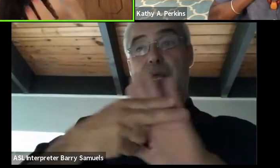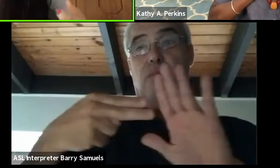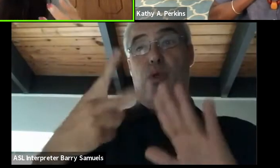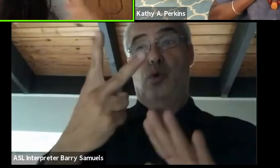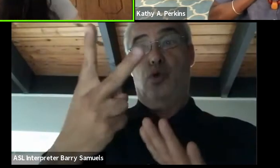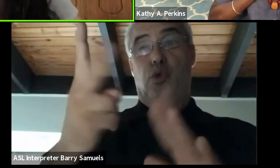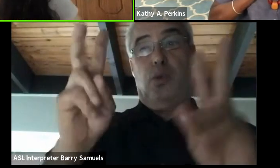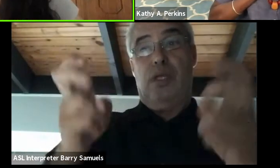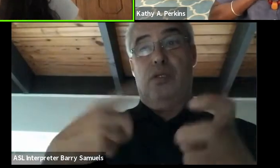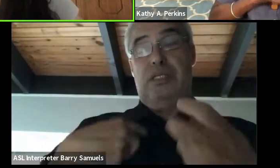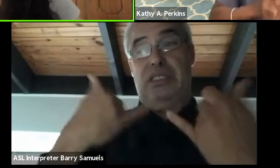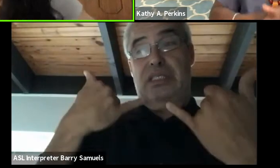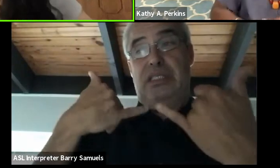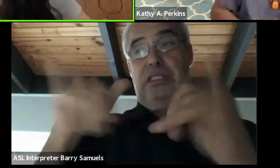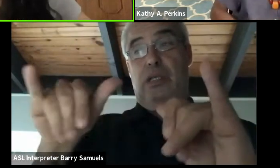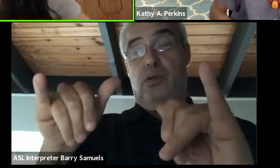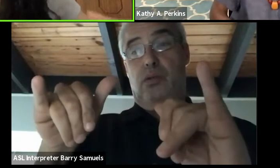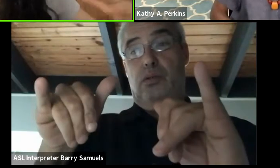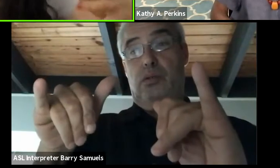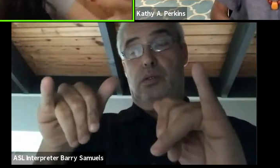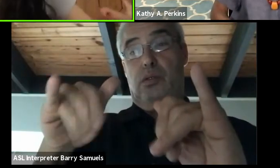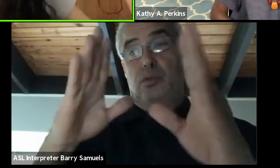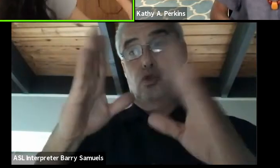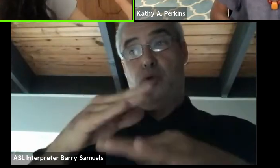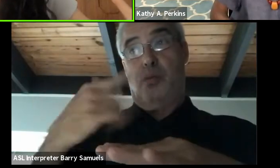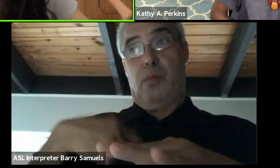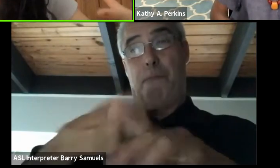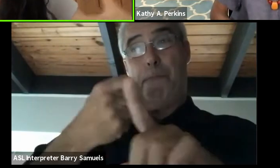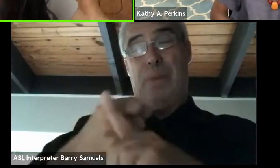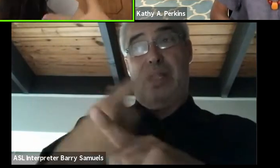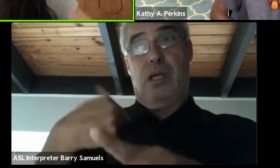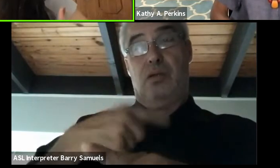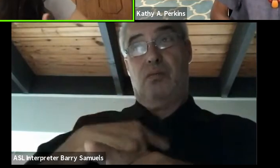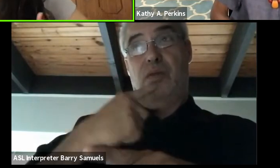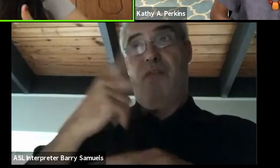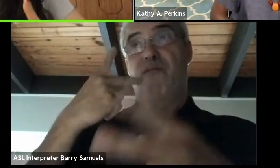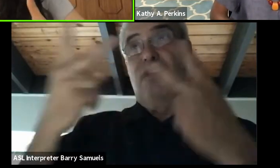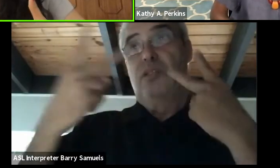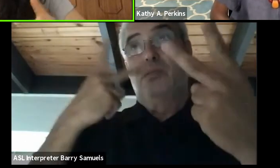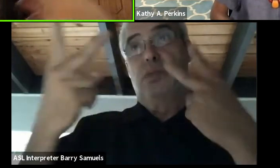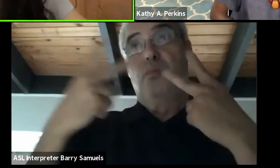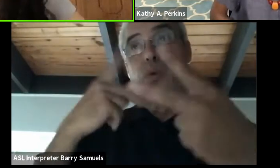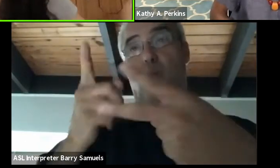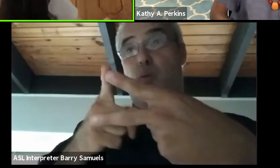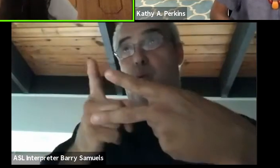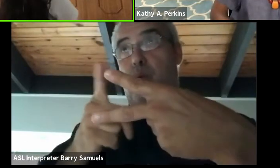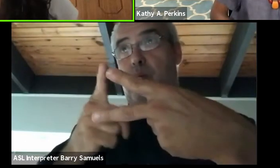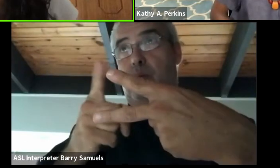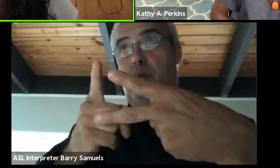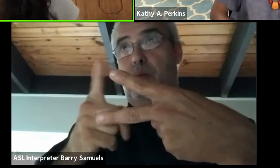and trouble us as a continent. One, in terms of visibility, one is this sort of vast difference of language